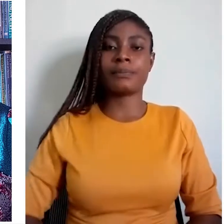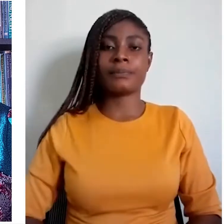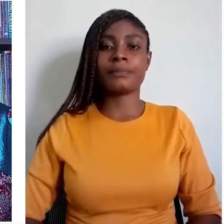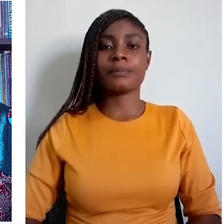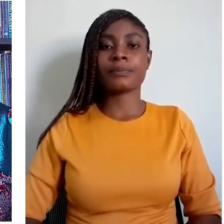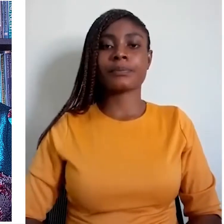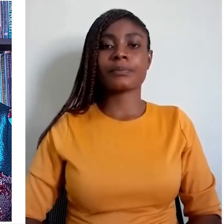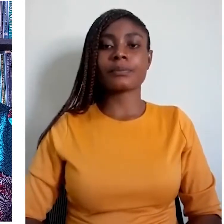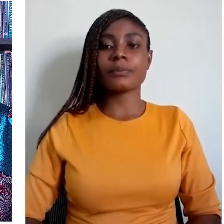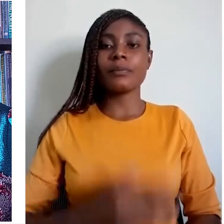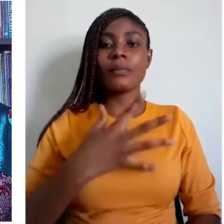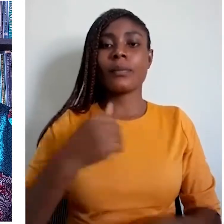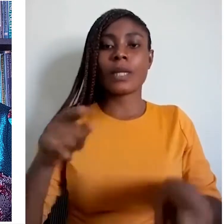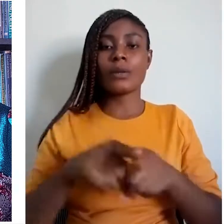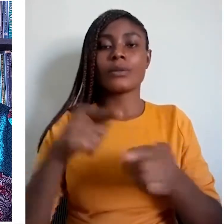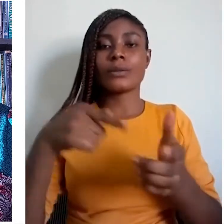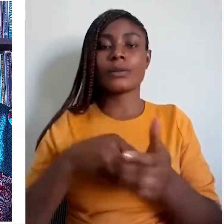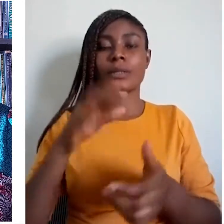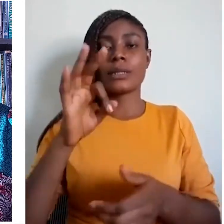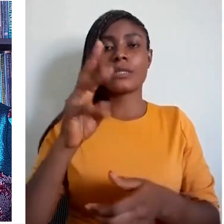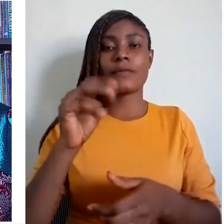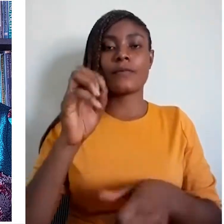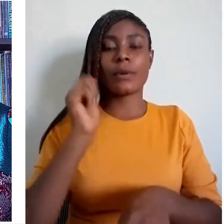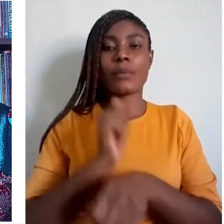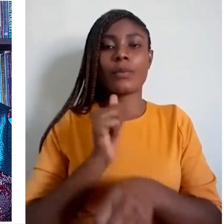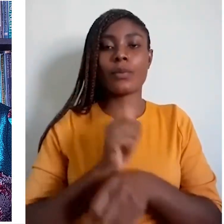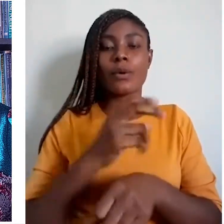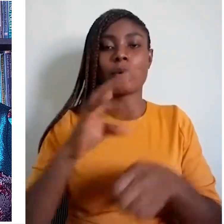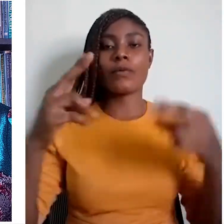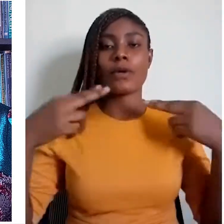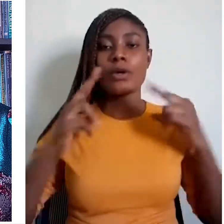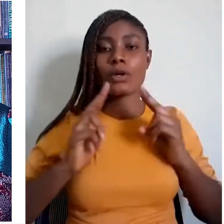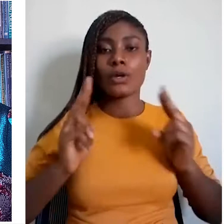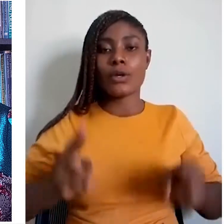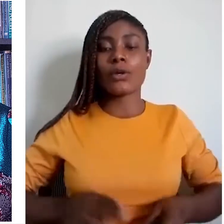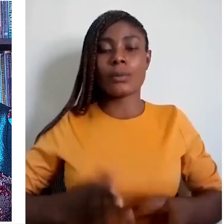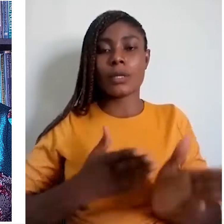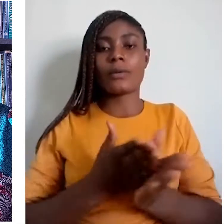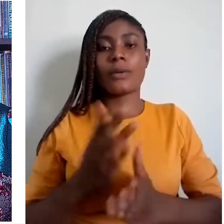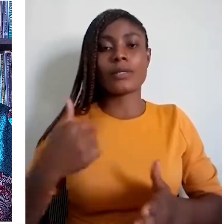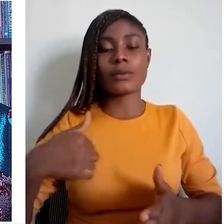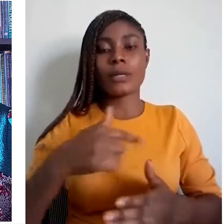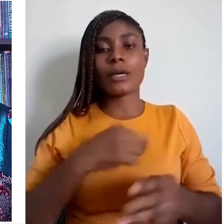Within this larger framework of human rights, there have arisen many movements, on linguistic